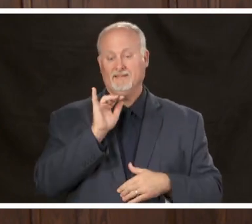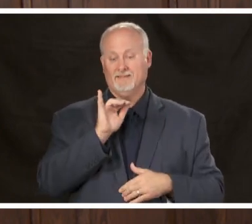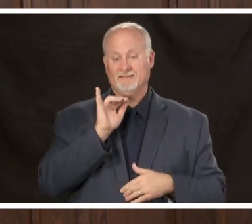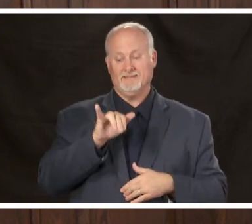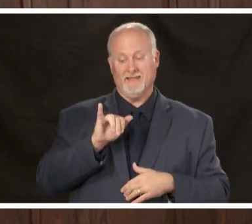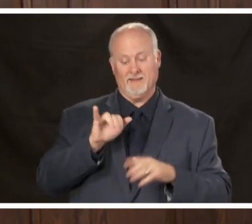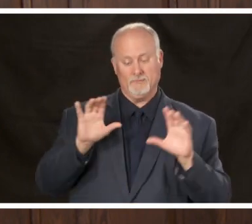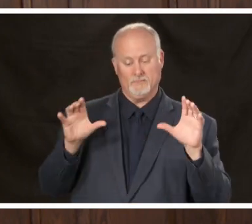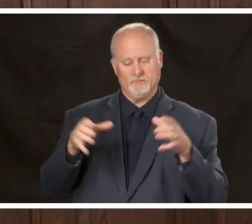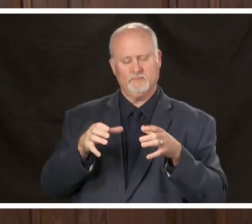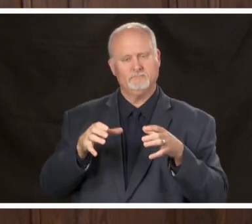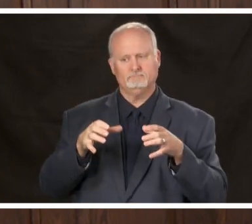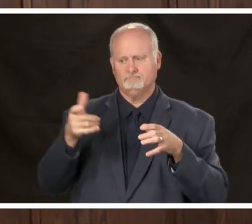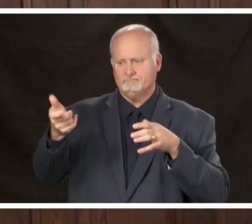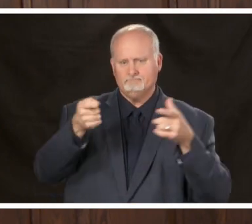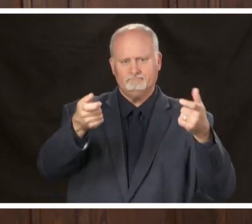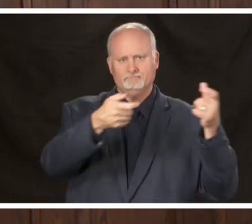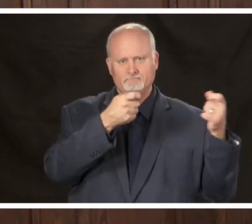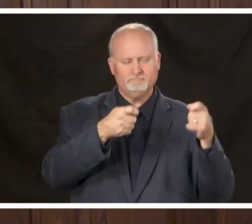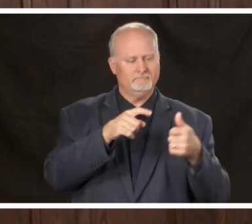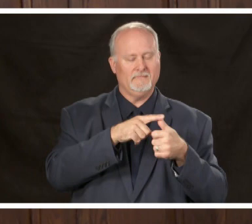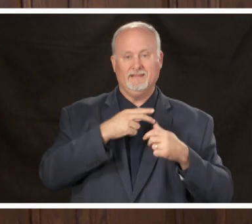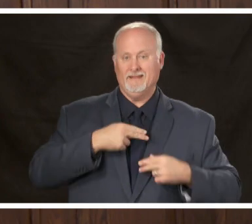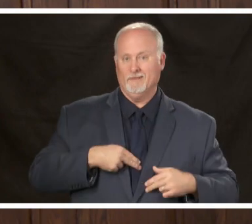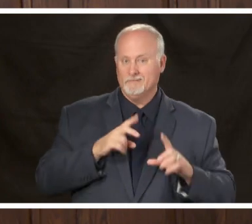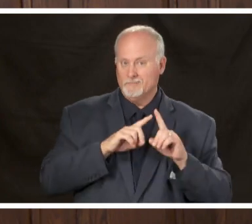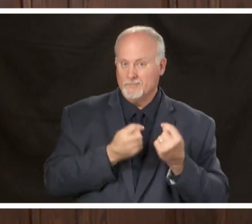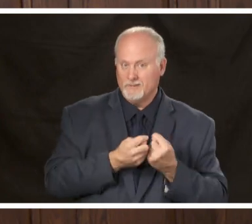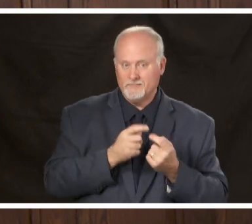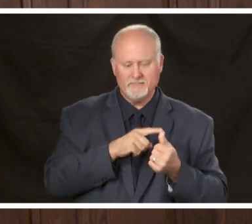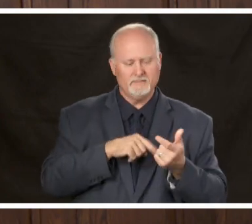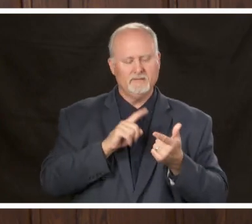brought together various agencies such as the Health Department city and county